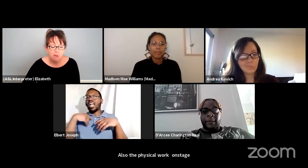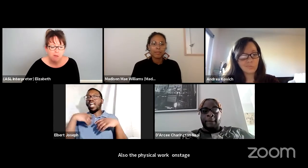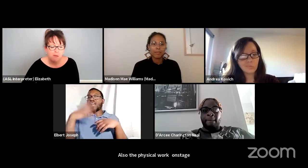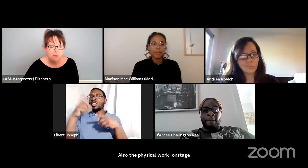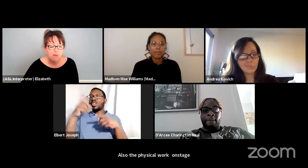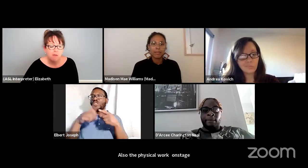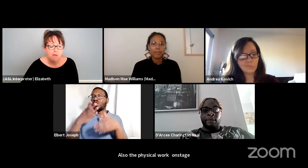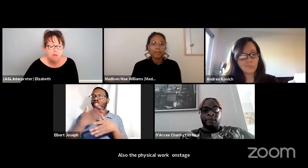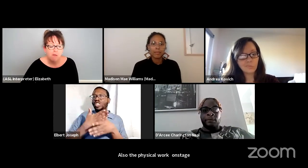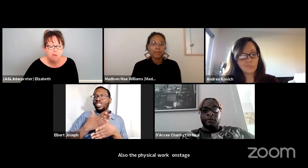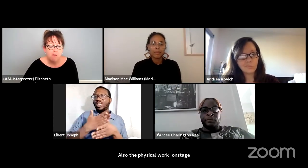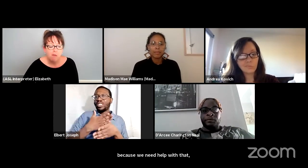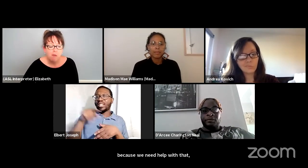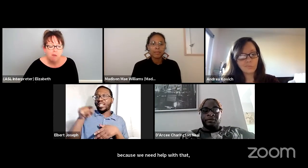Yes, yes, absolutely.